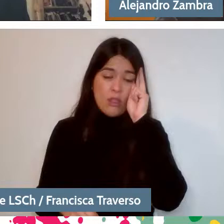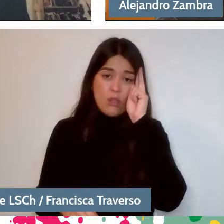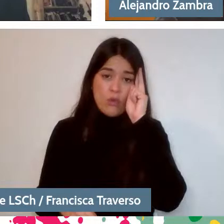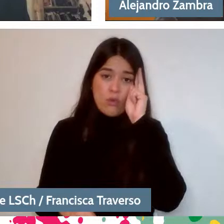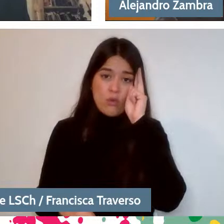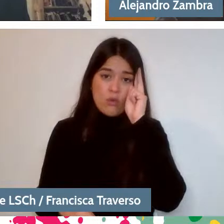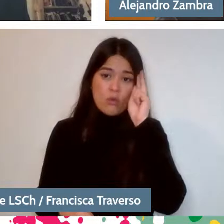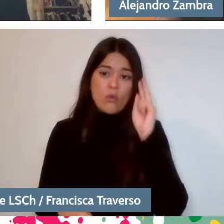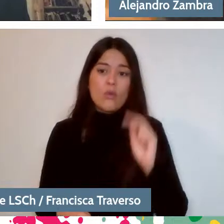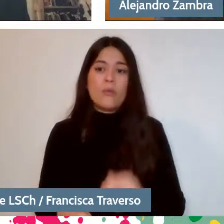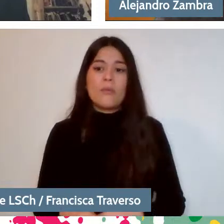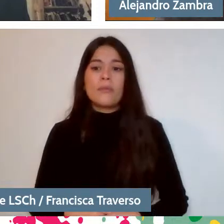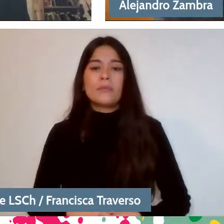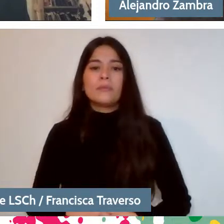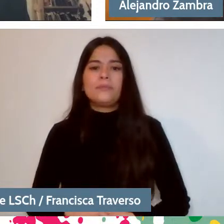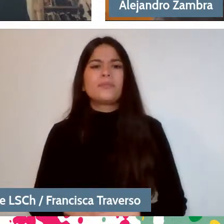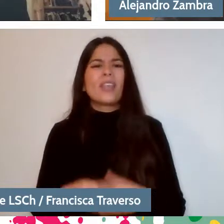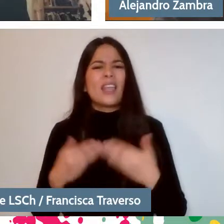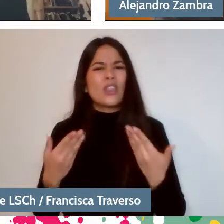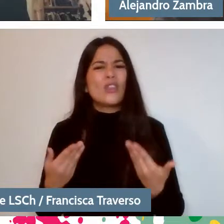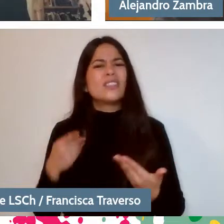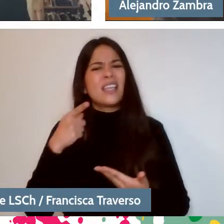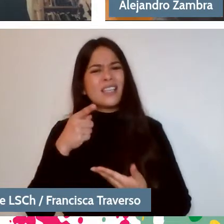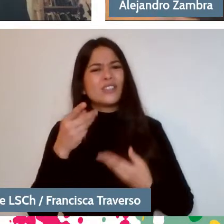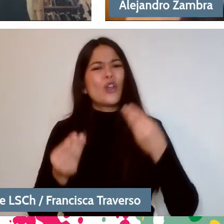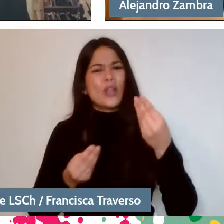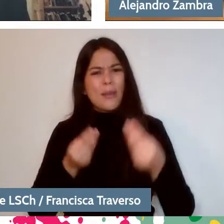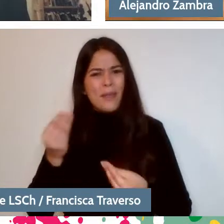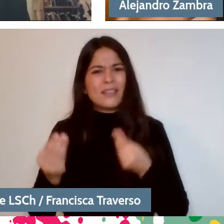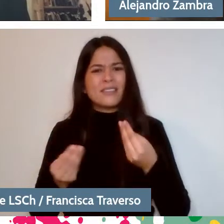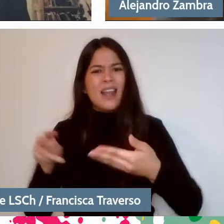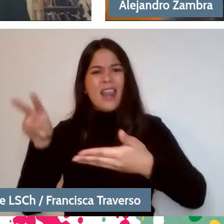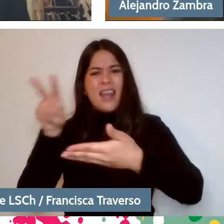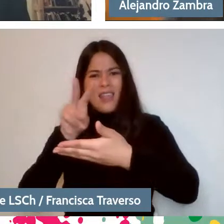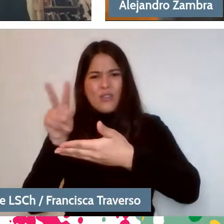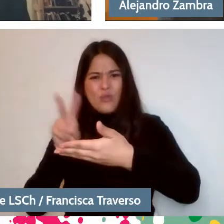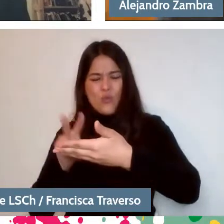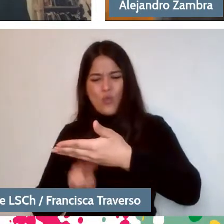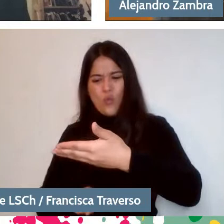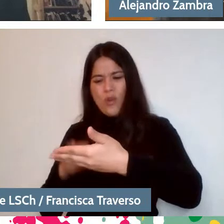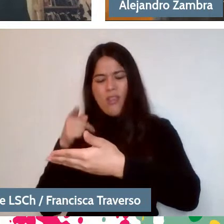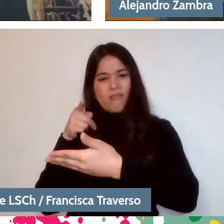So, that's what happens in reading and it doesn't matter if your memory